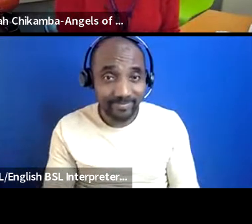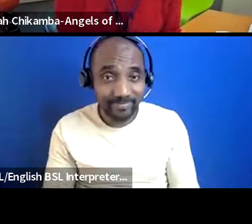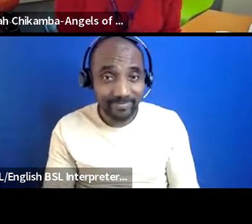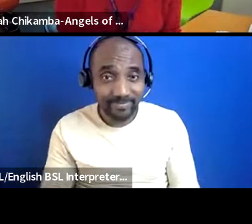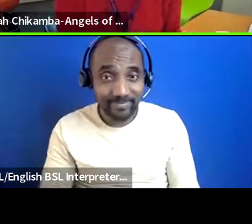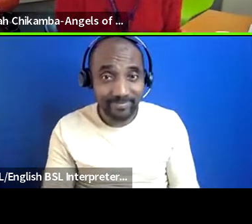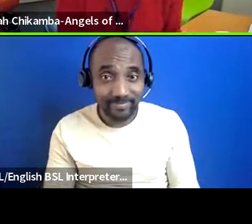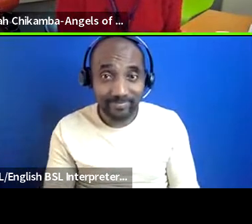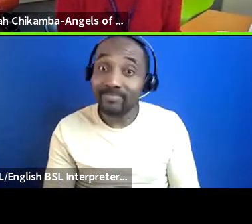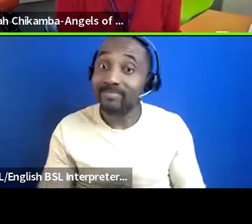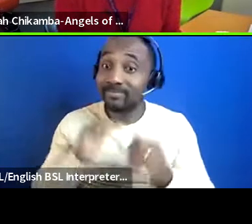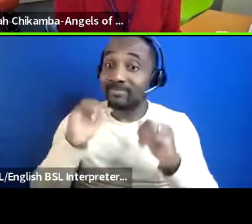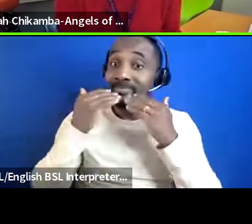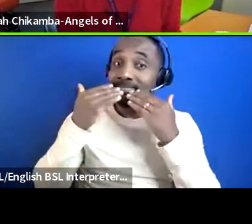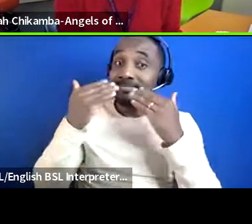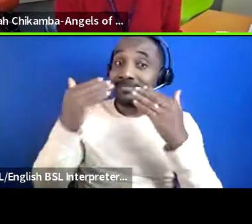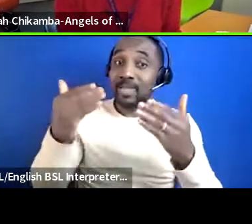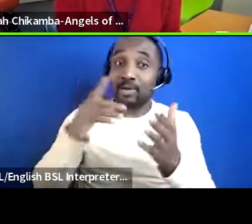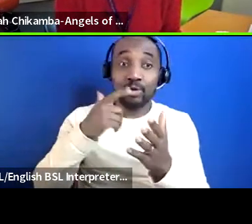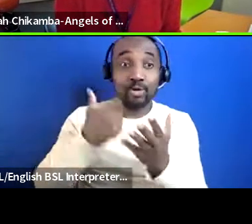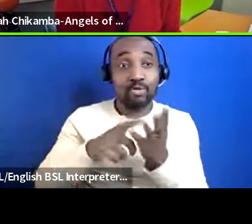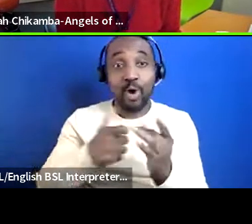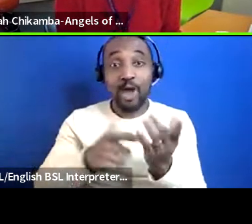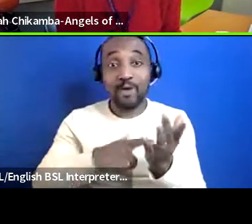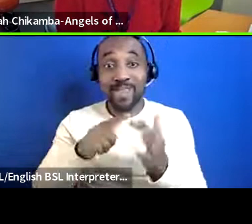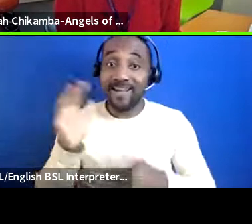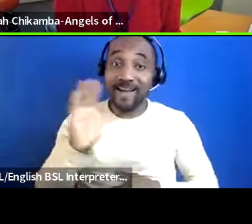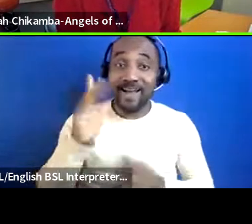okay thank you very much hi so my name is leah